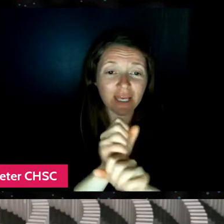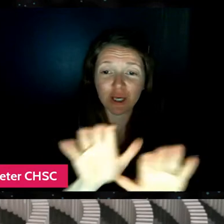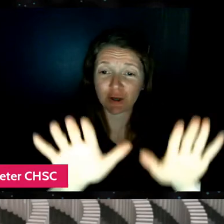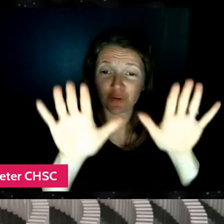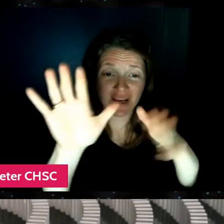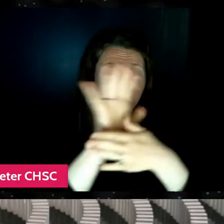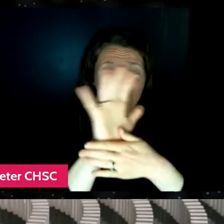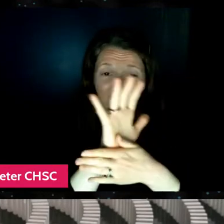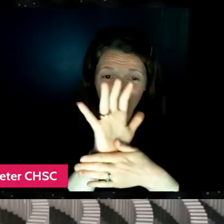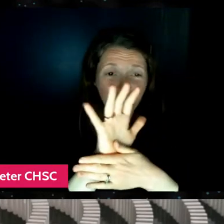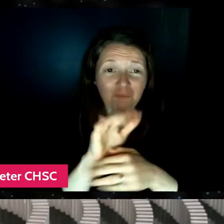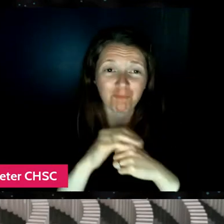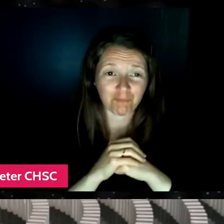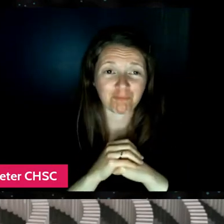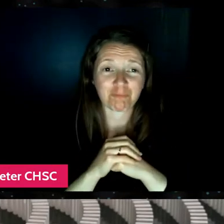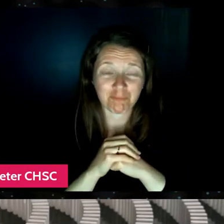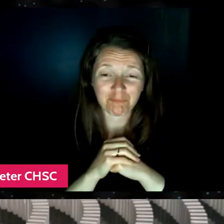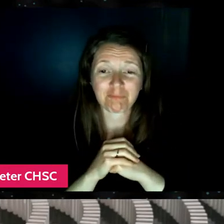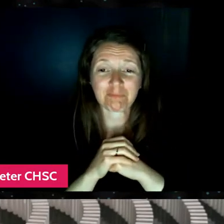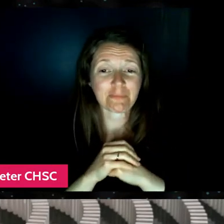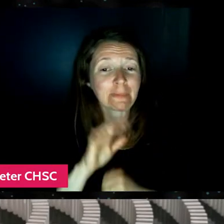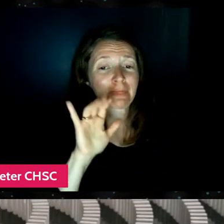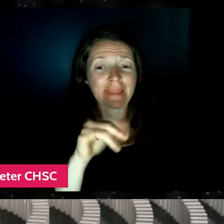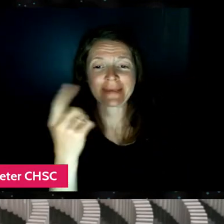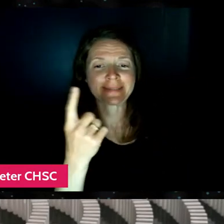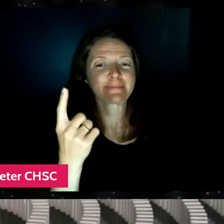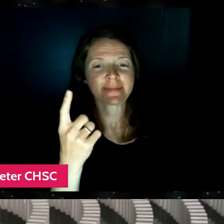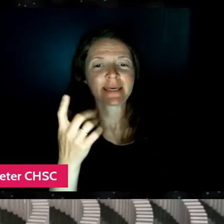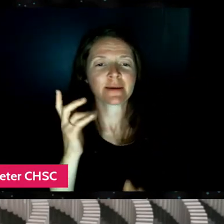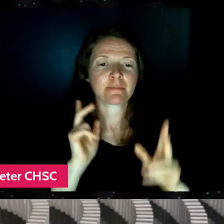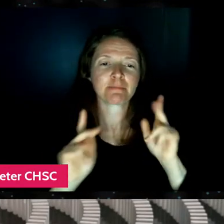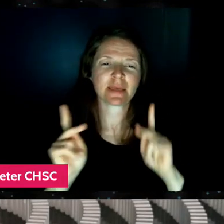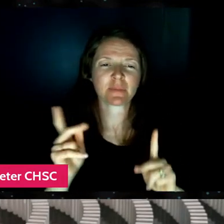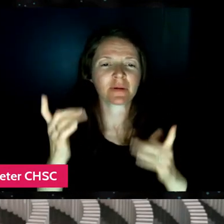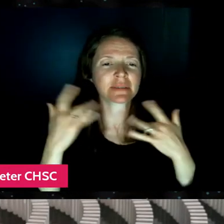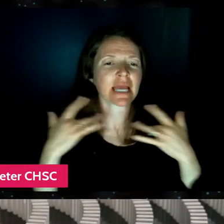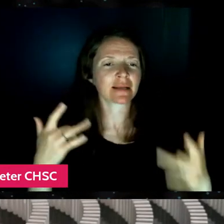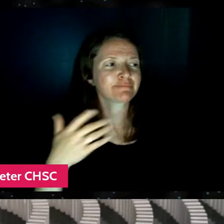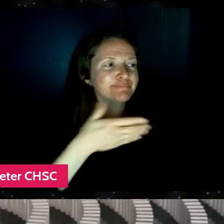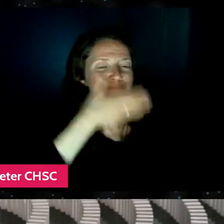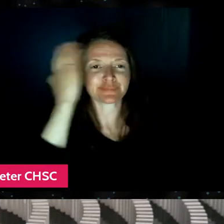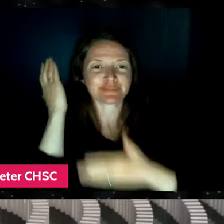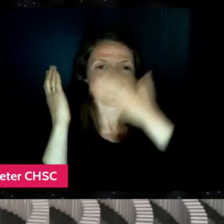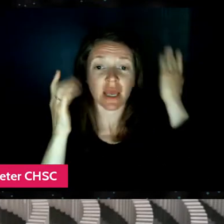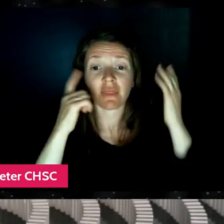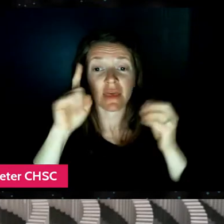I think that's something that's overlooked when you think about a documentary, you think about the film itself,